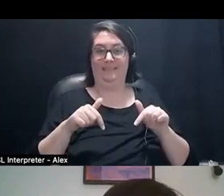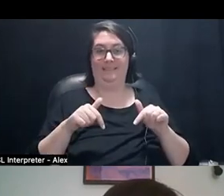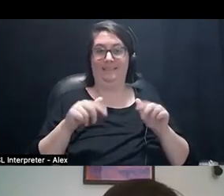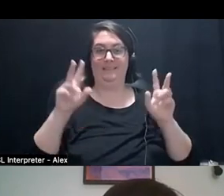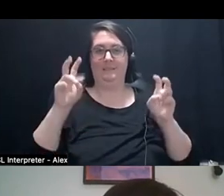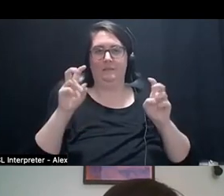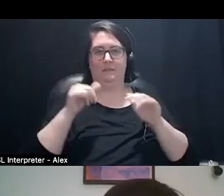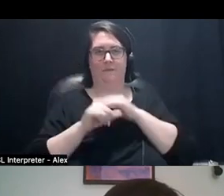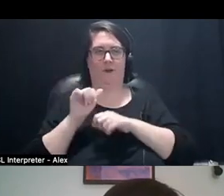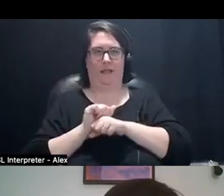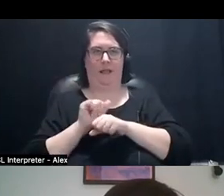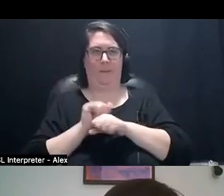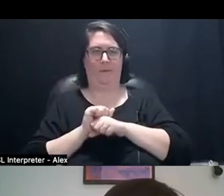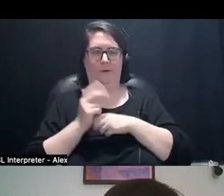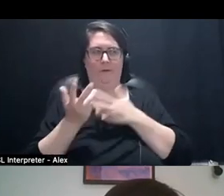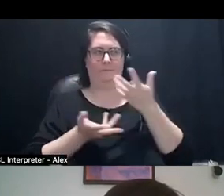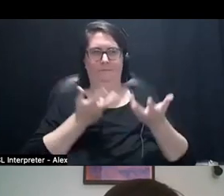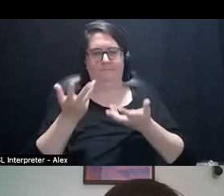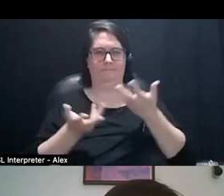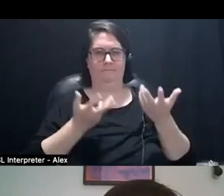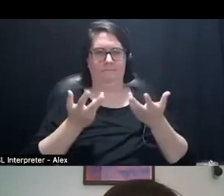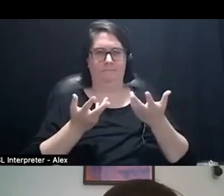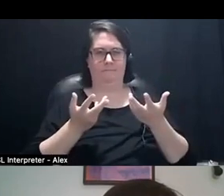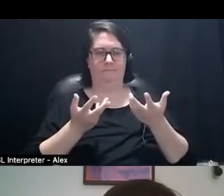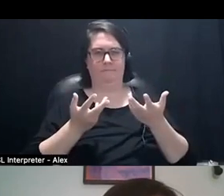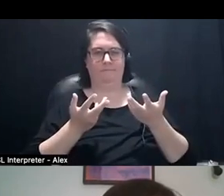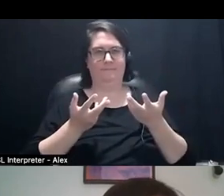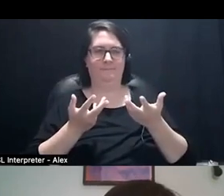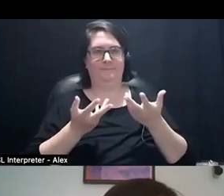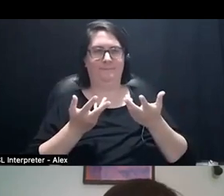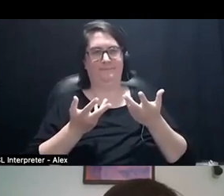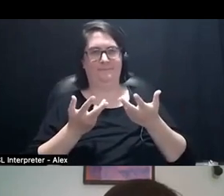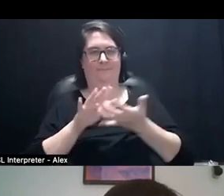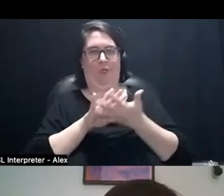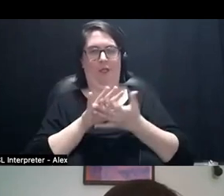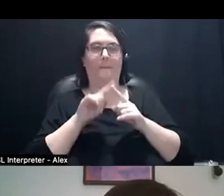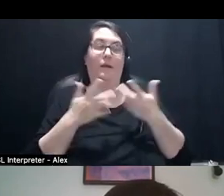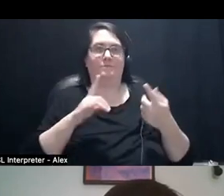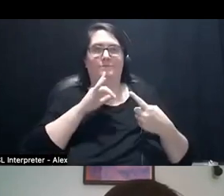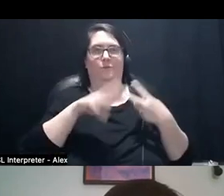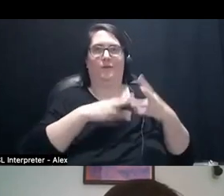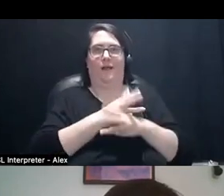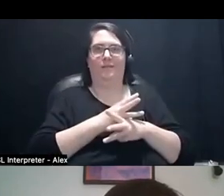So it's kind of like a, it's like a little treat. *laughs* but also like the reality is like, if I didn't